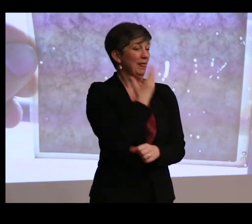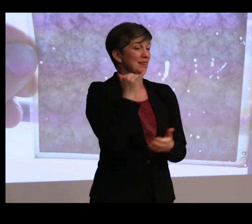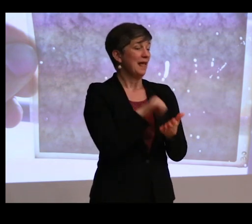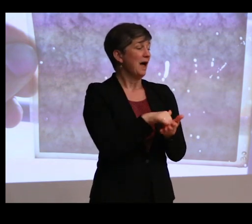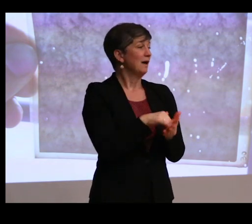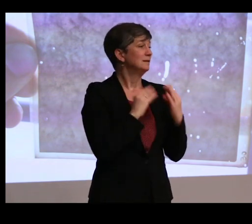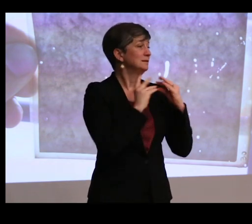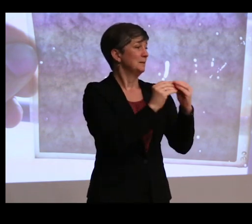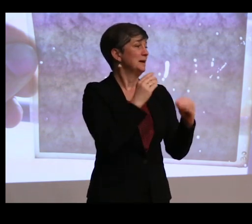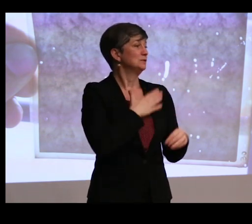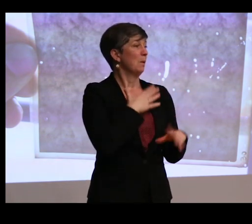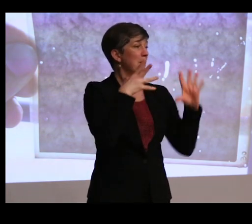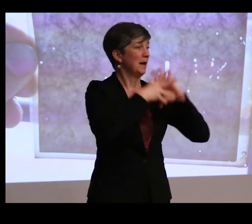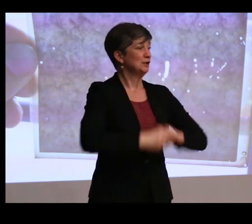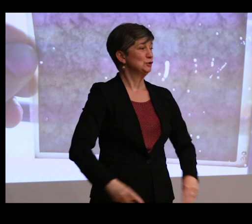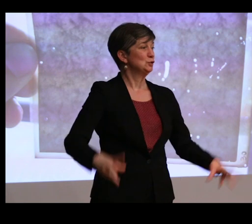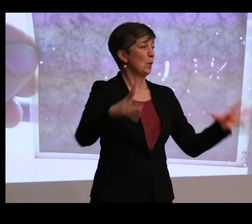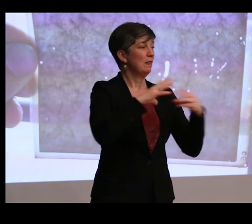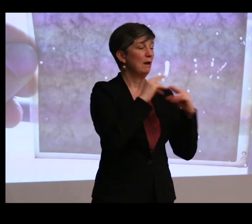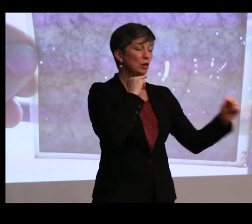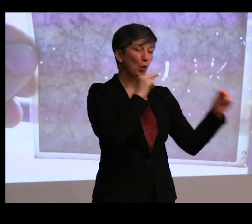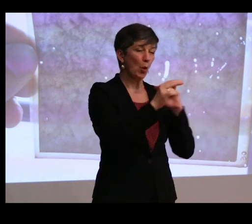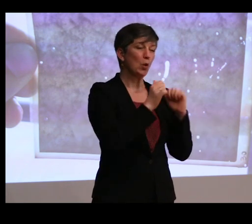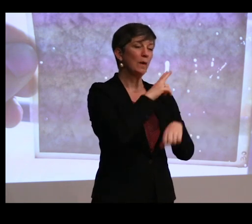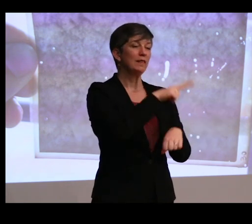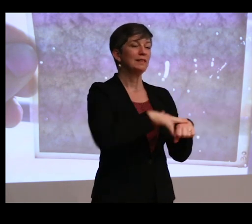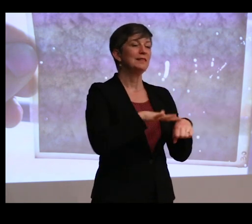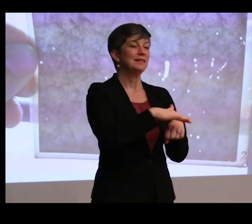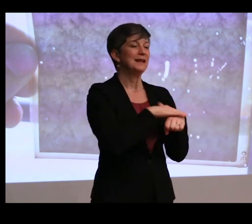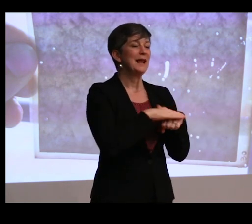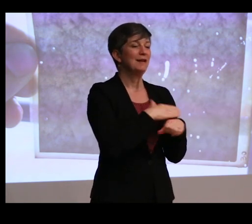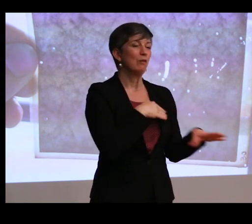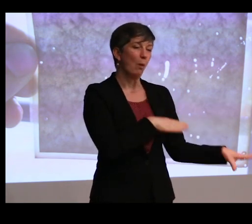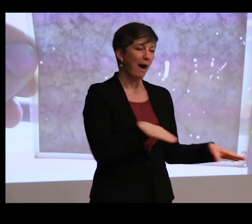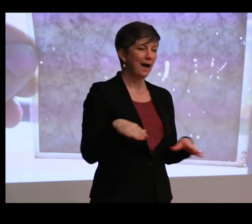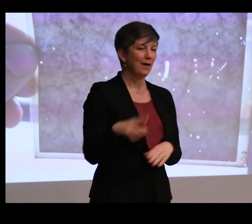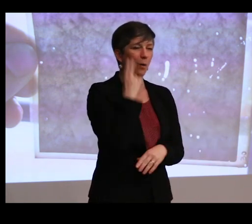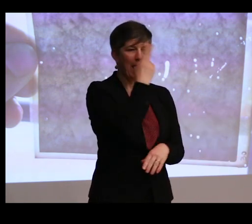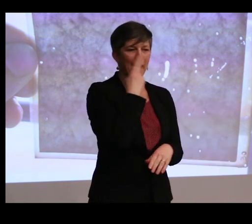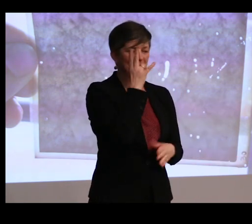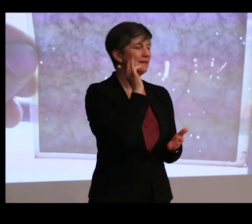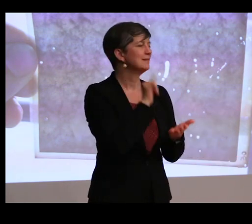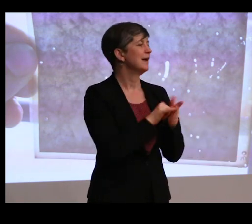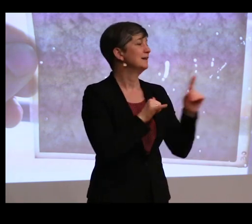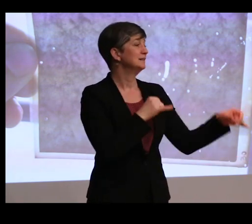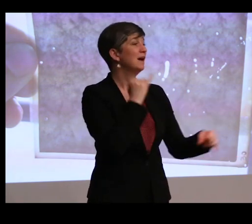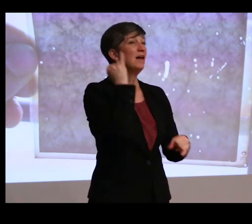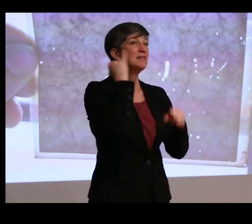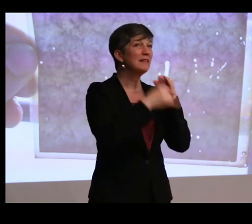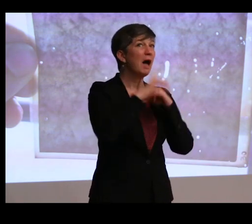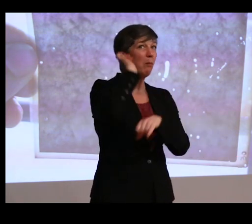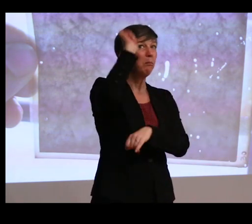And so in my story, they at least negotiate with the native Hawaiians, saying that this is the last telescope we're going to put there, and we'll--